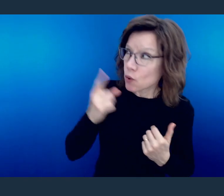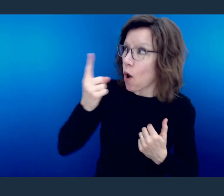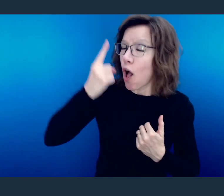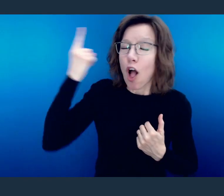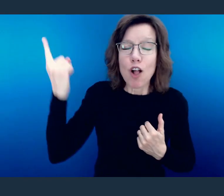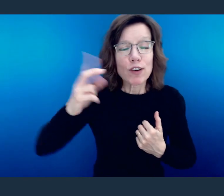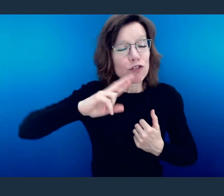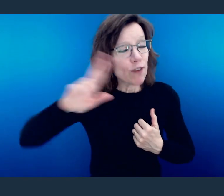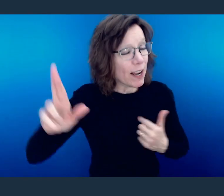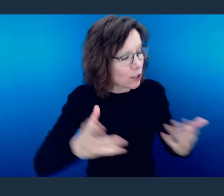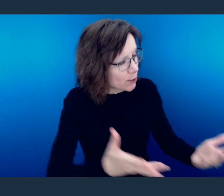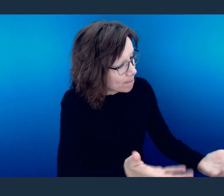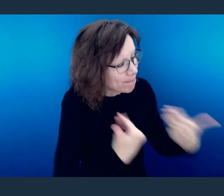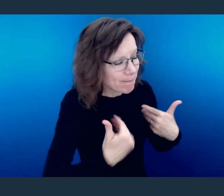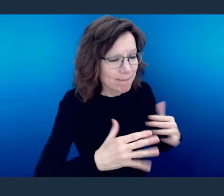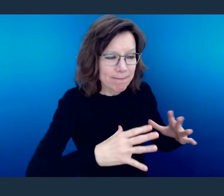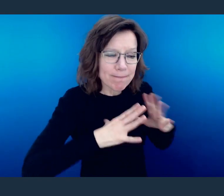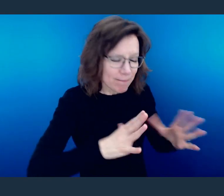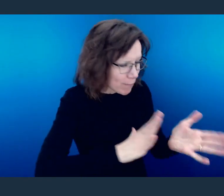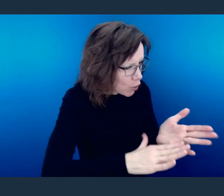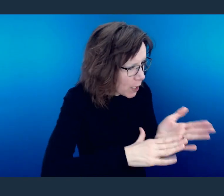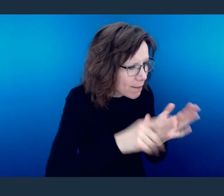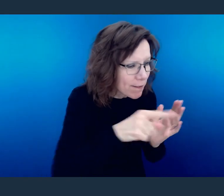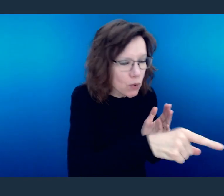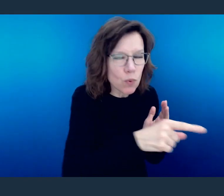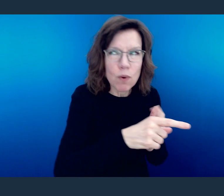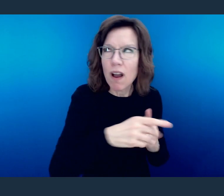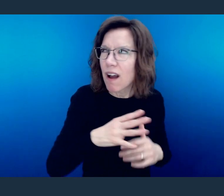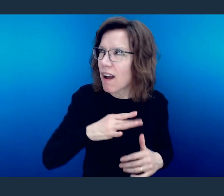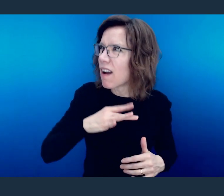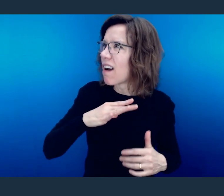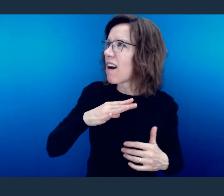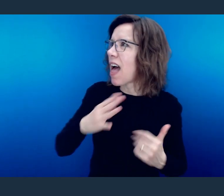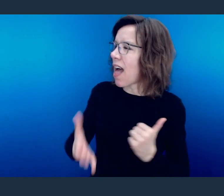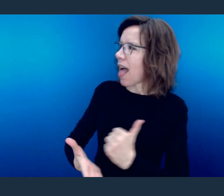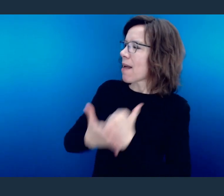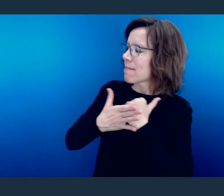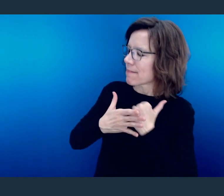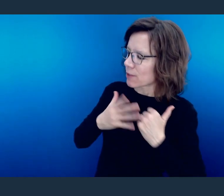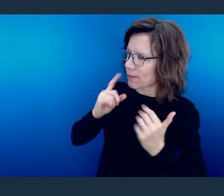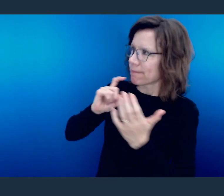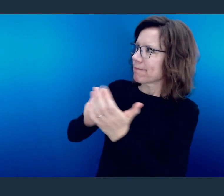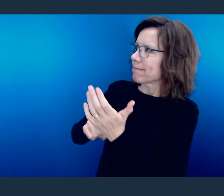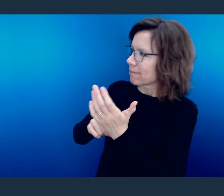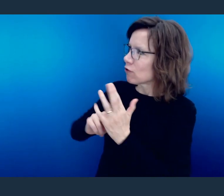to wrap Your arms back around us and forgive us and restart us in that next moment.